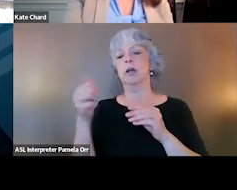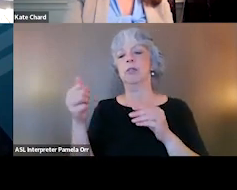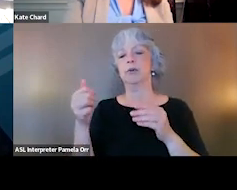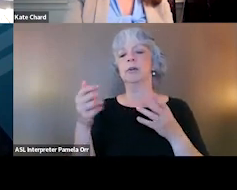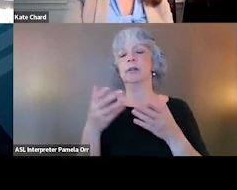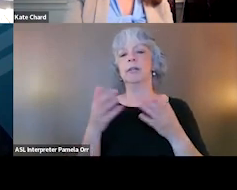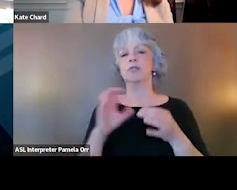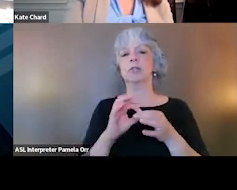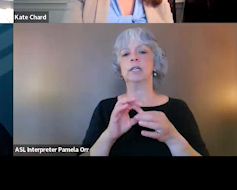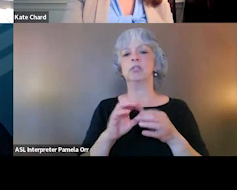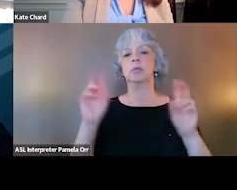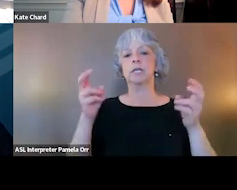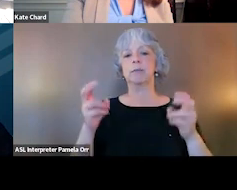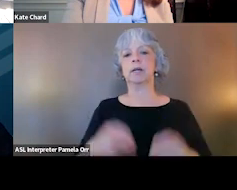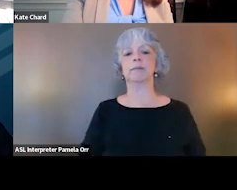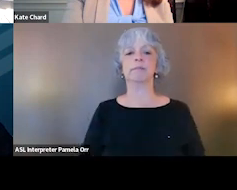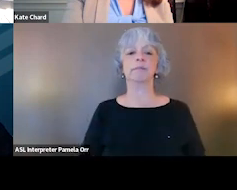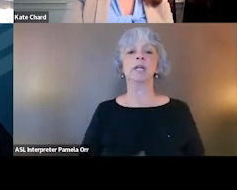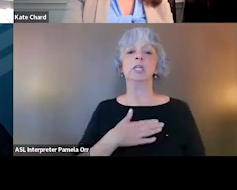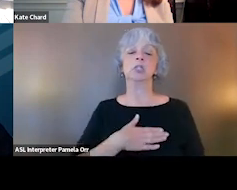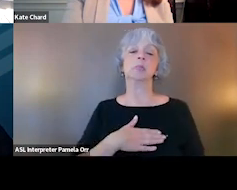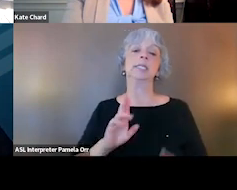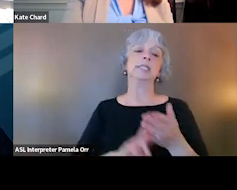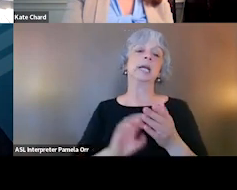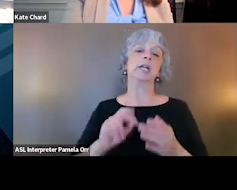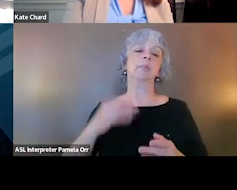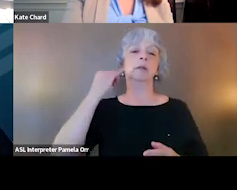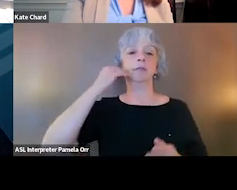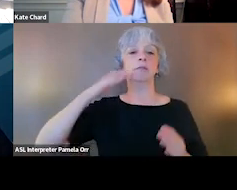So be sure to sign up there if you haven't had a chance to already.